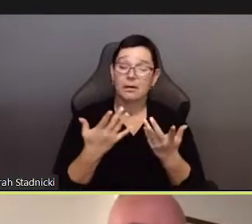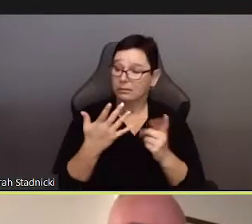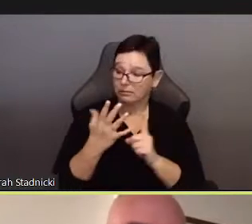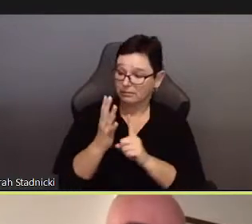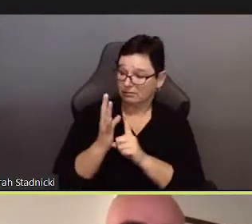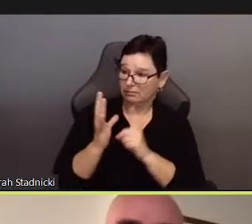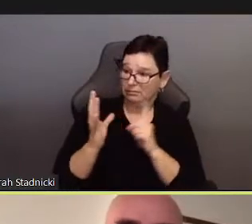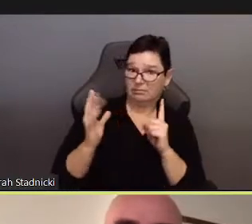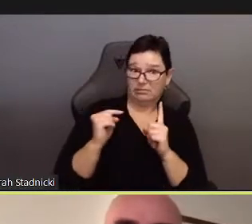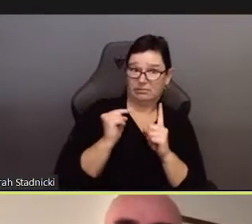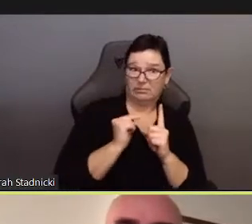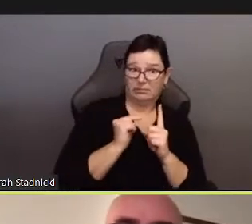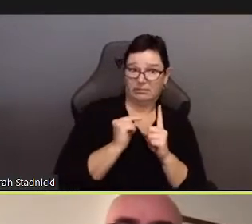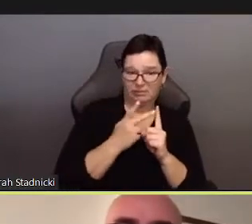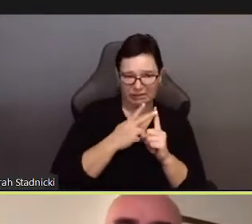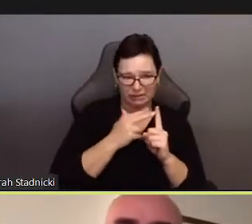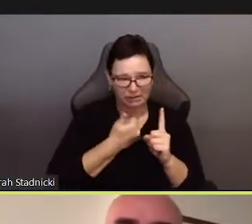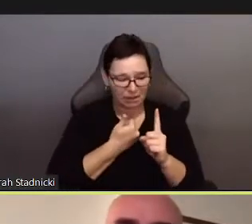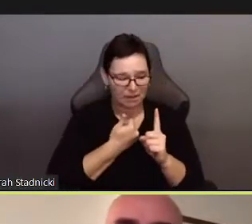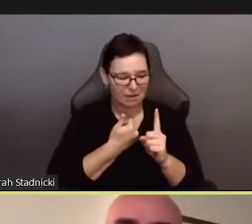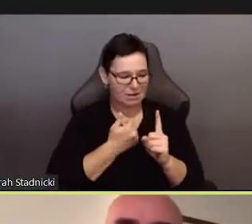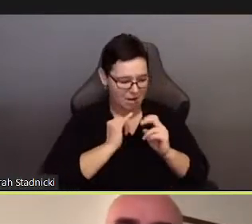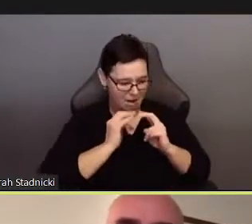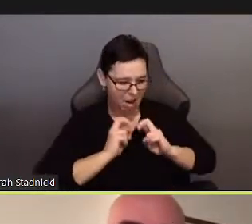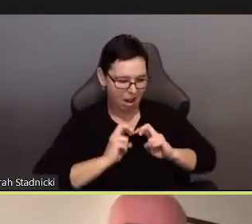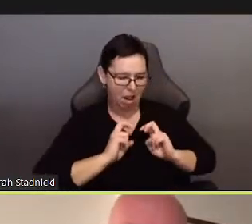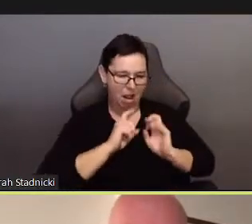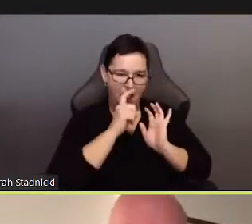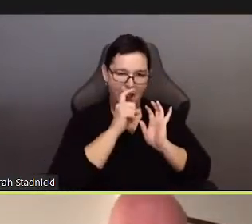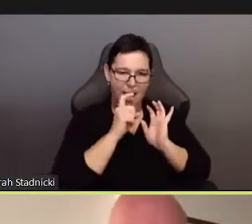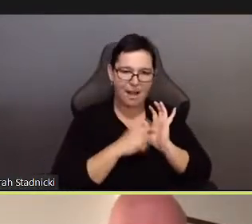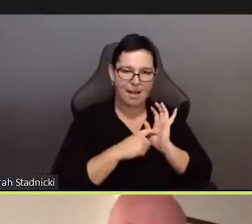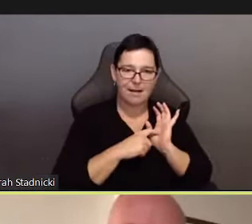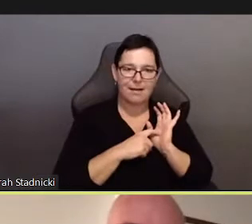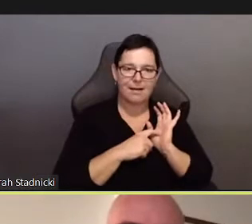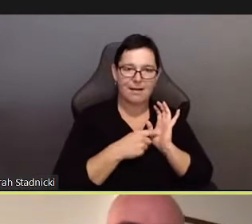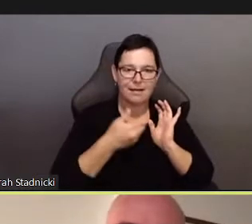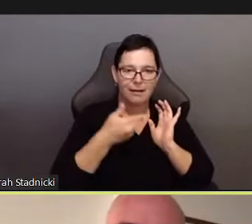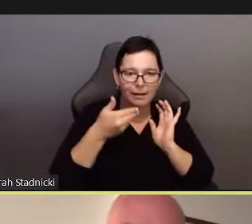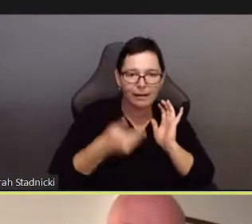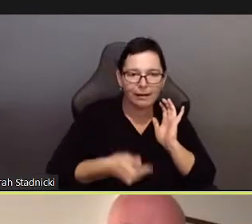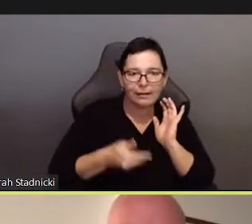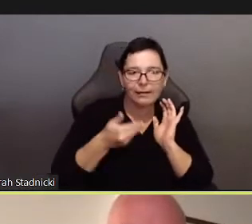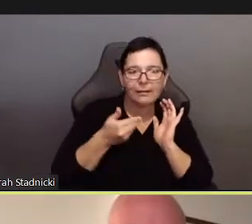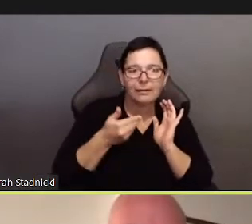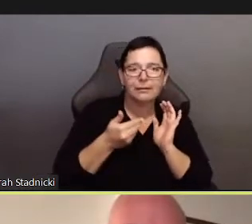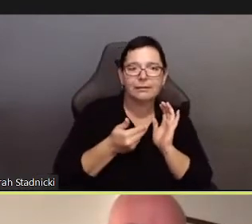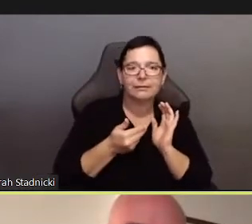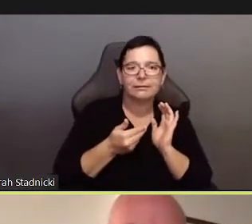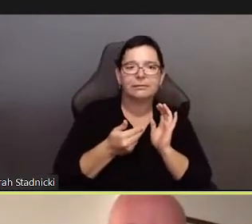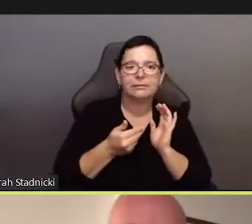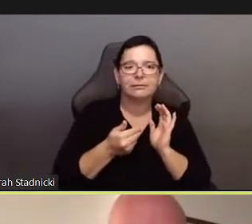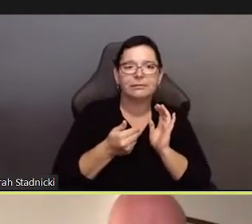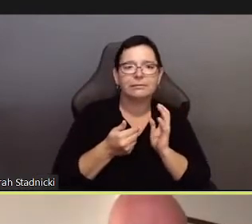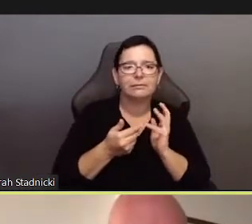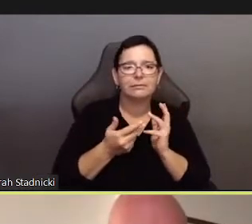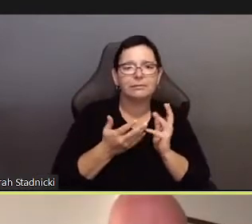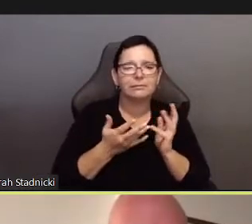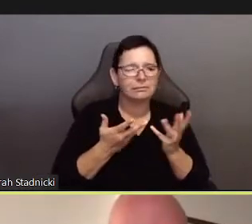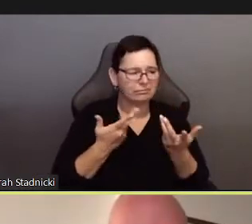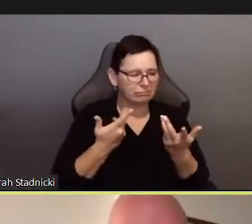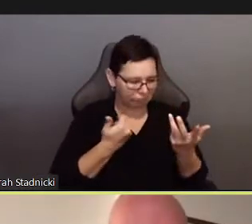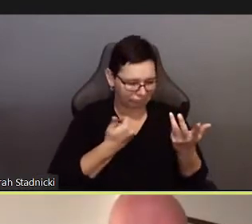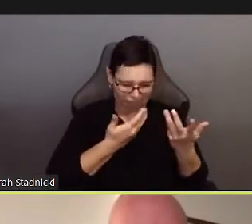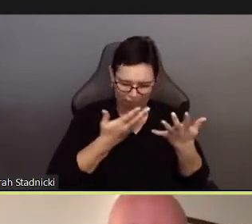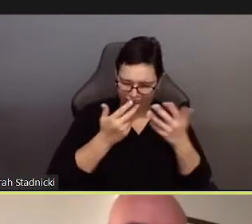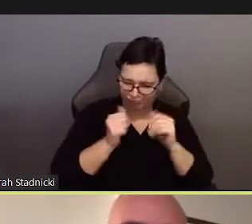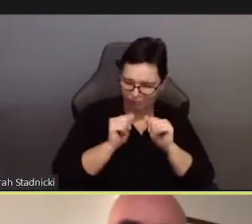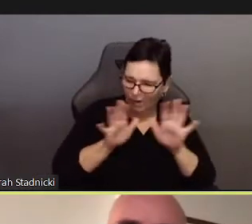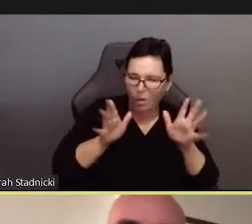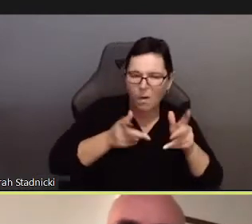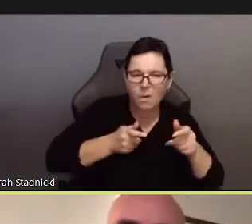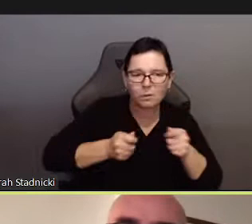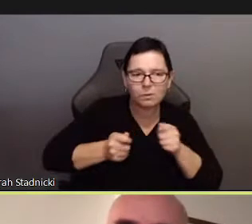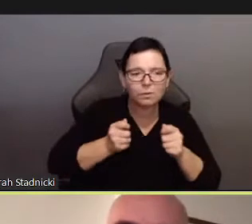Becuase sociality is built on the recognition that is fought for in the name of identity.